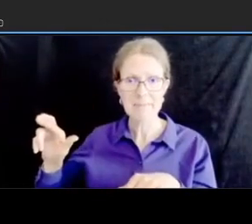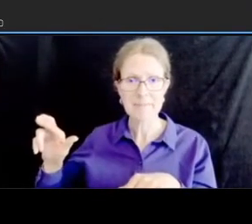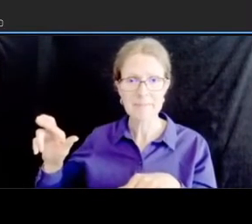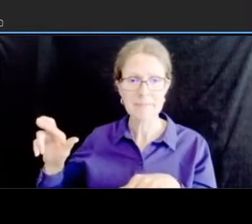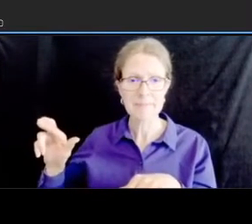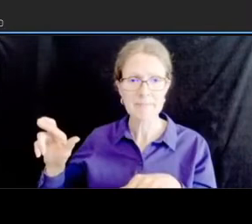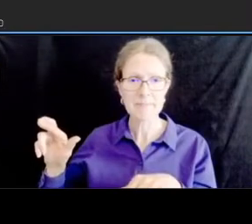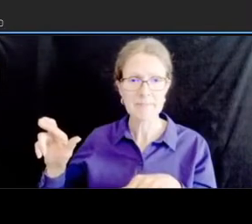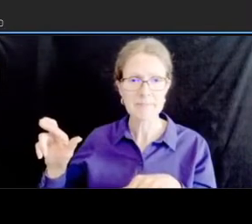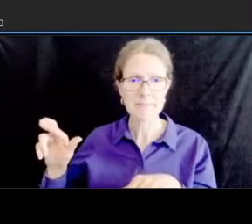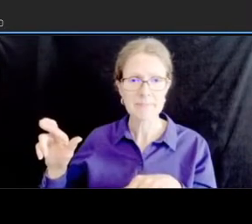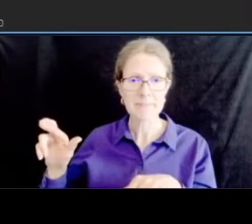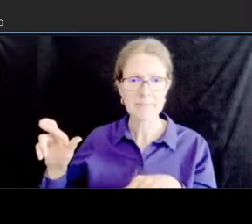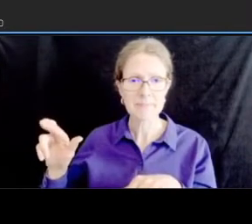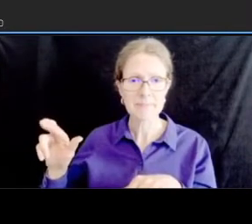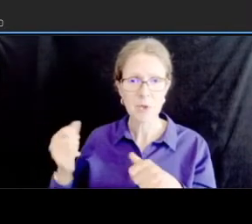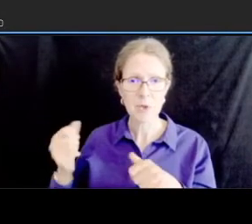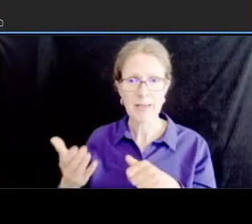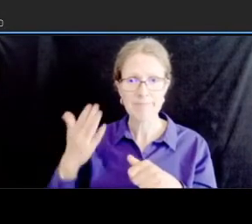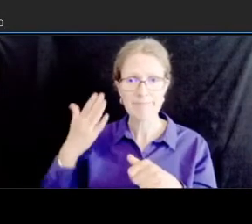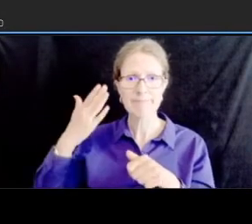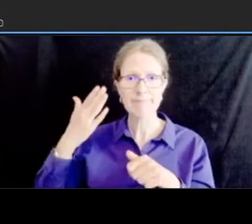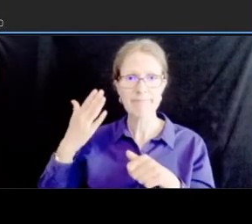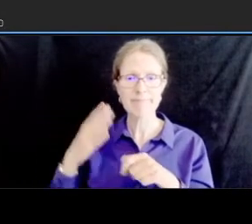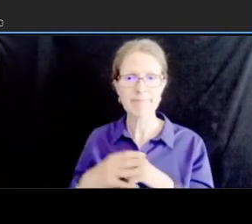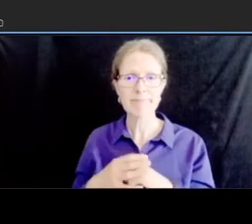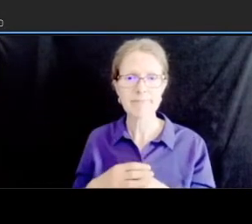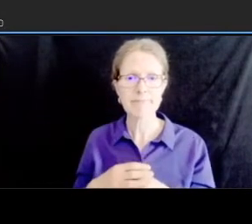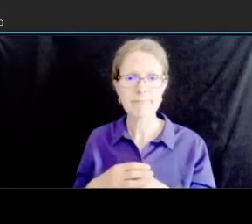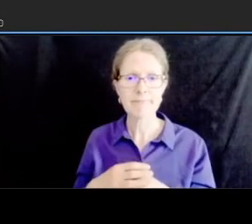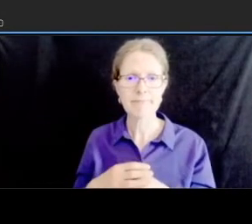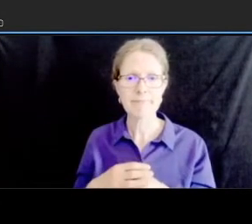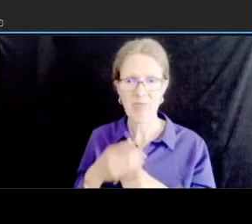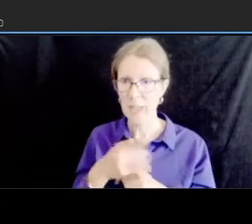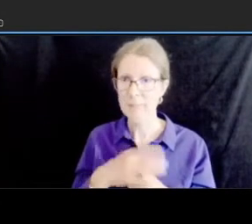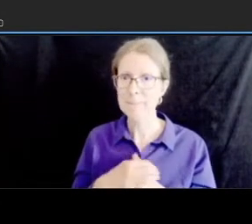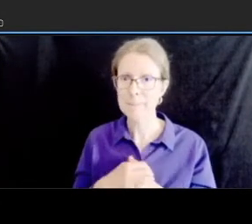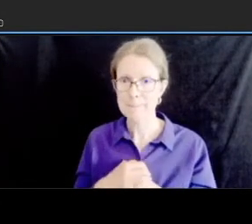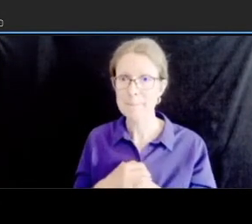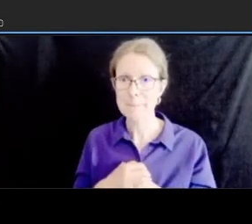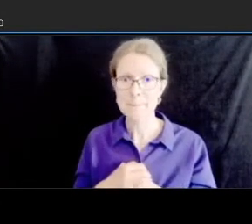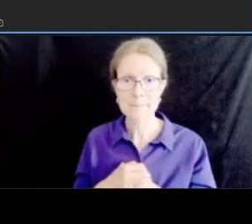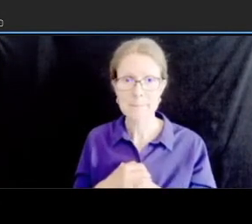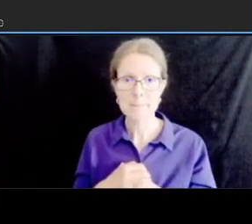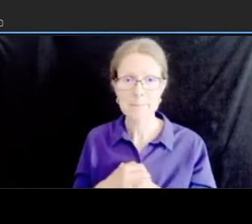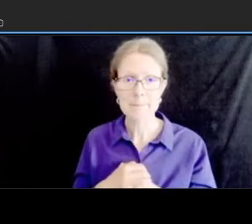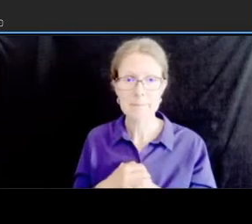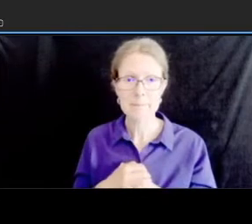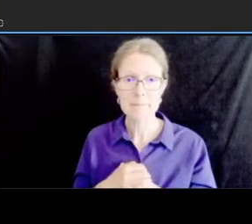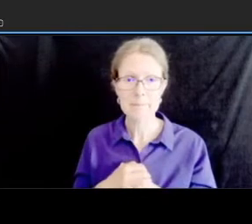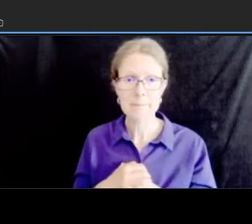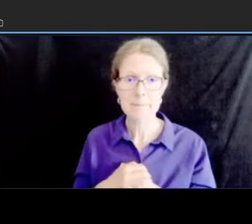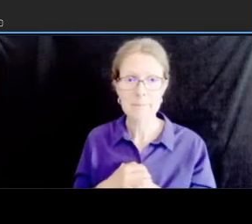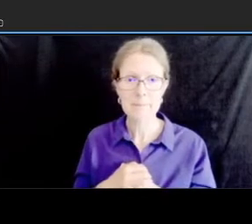there it is um and that one again we're proposing a far side for that location